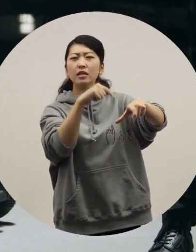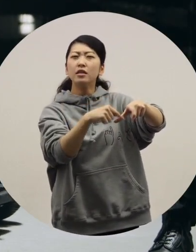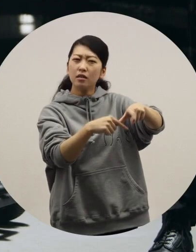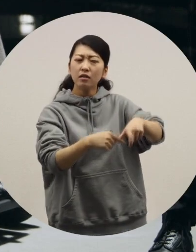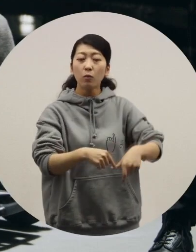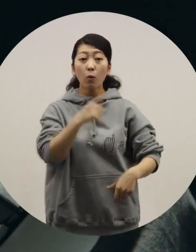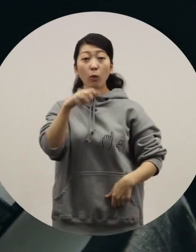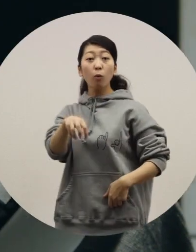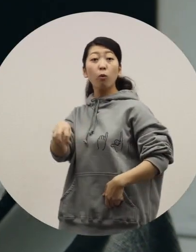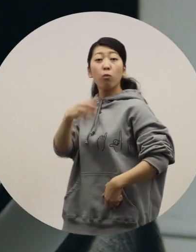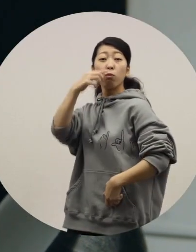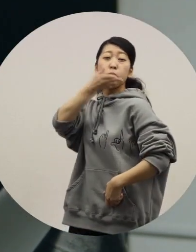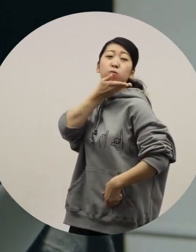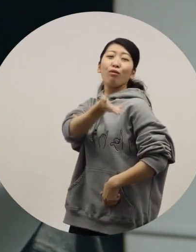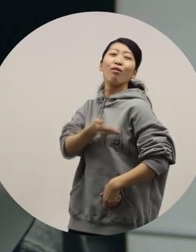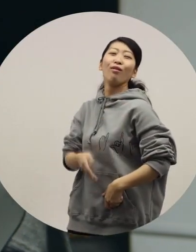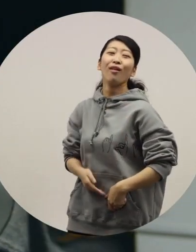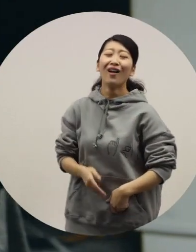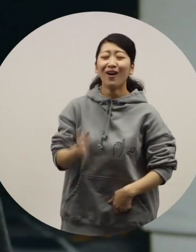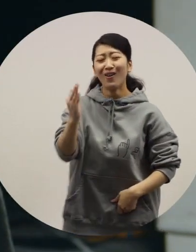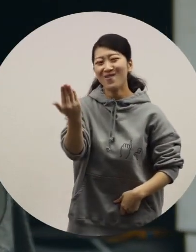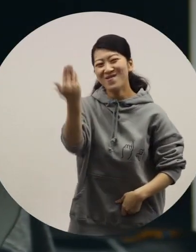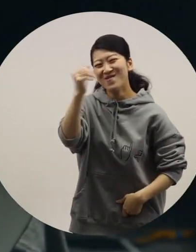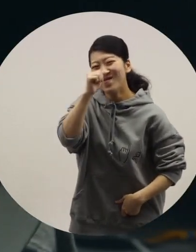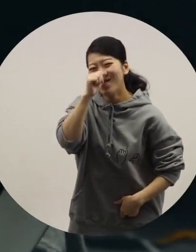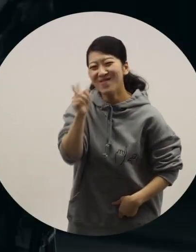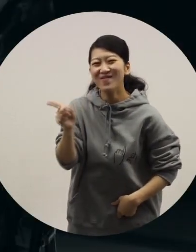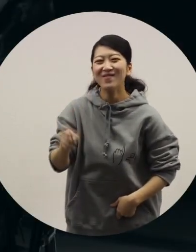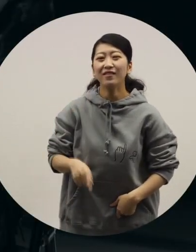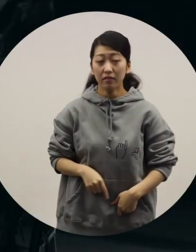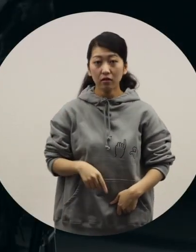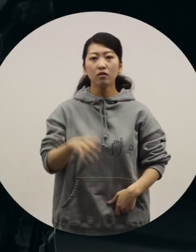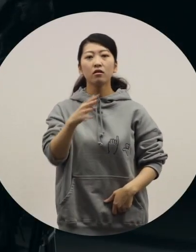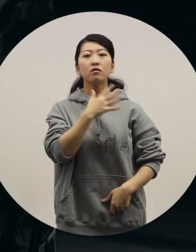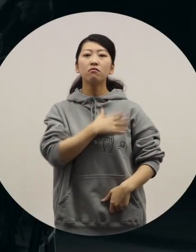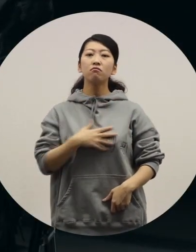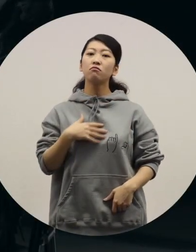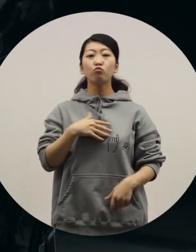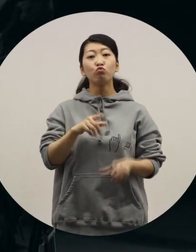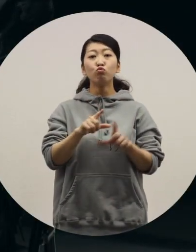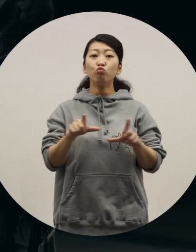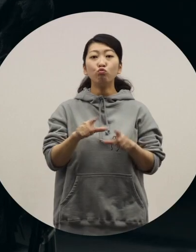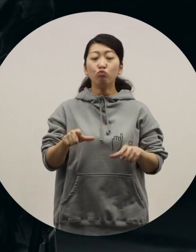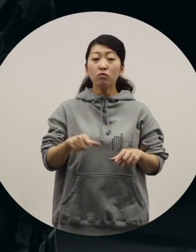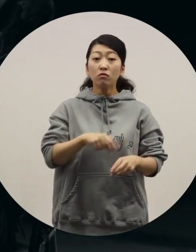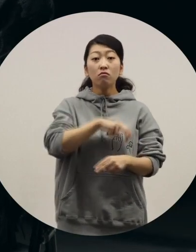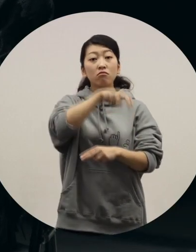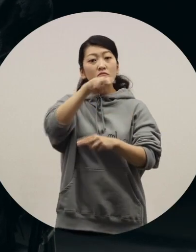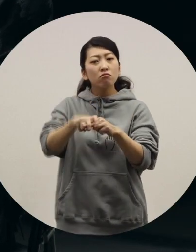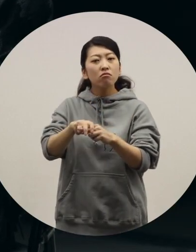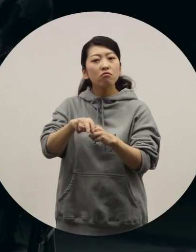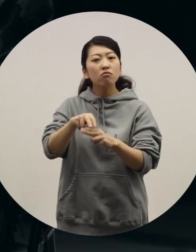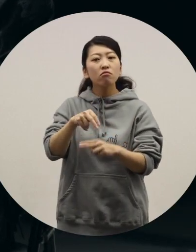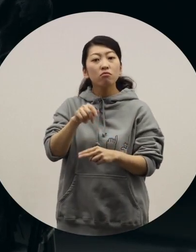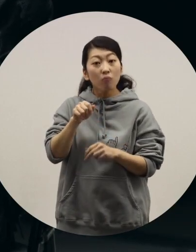[Azuma] Now, I remember the driving techniques. [Ochiai] Wonderful. Whether non-disabled people will use these or not,